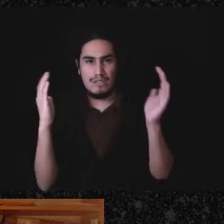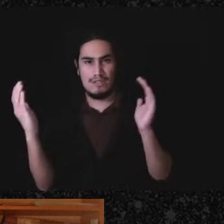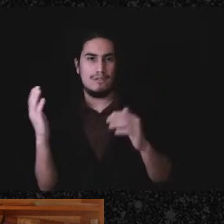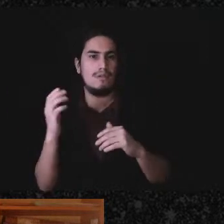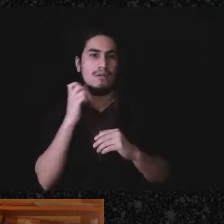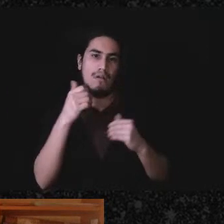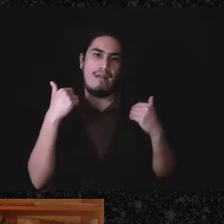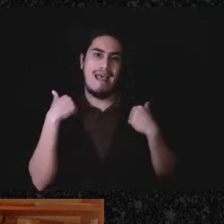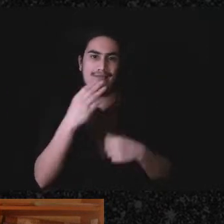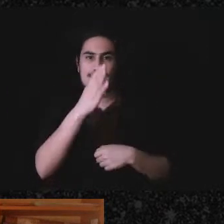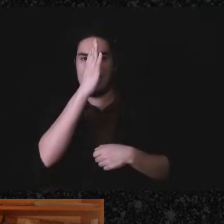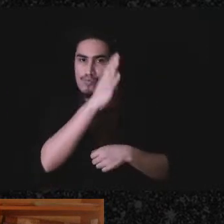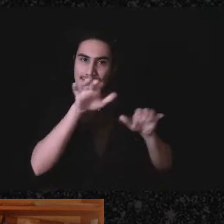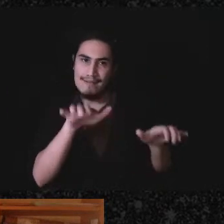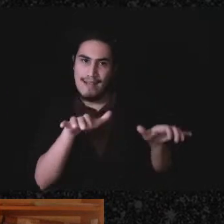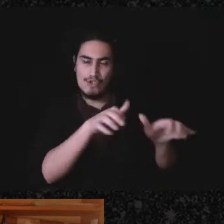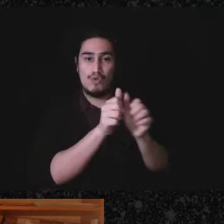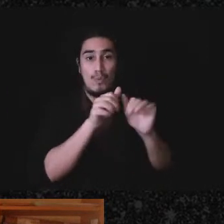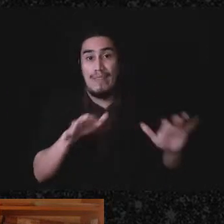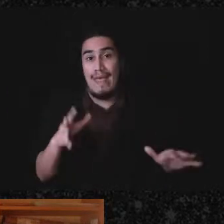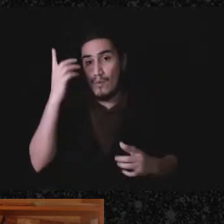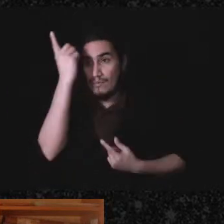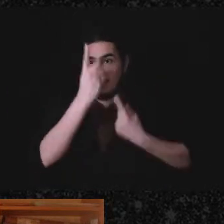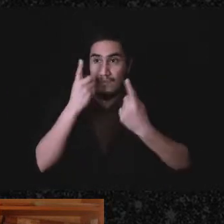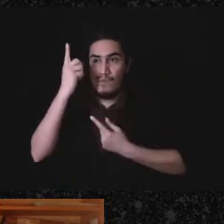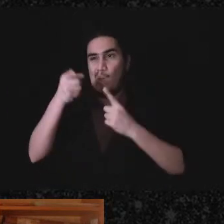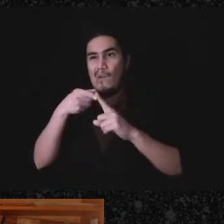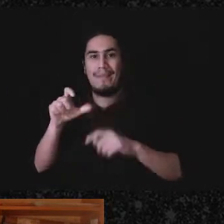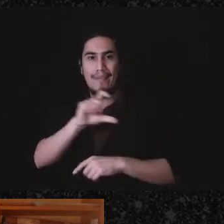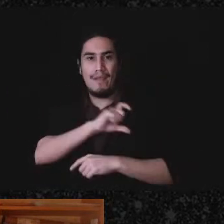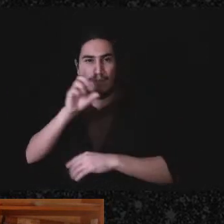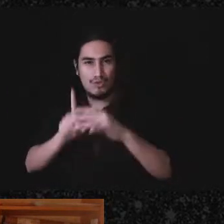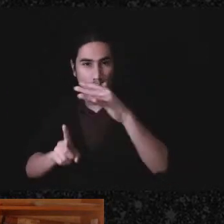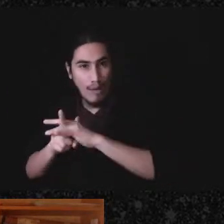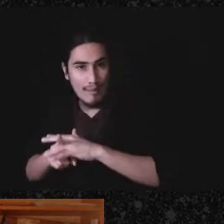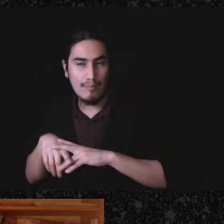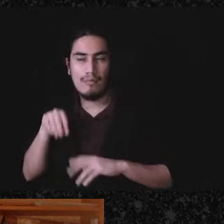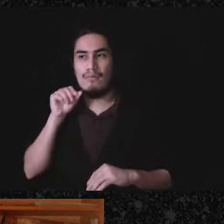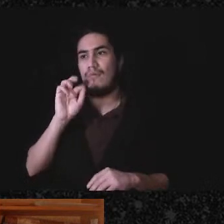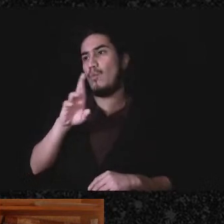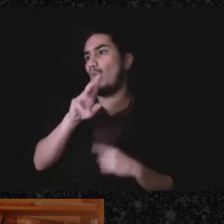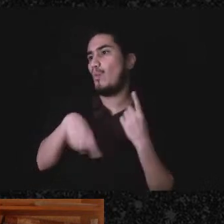thinking about, you know, when the cops may interfere or when-when, you know,